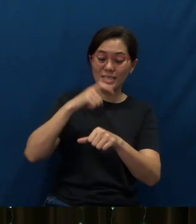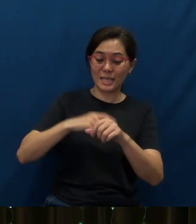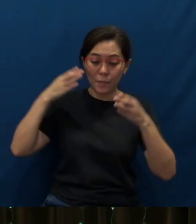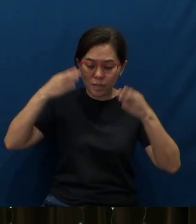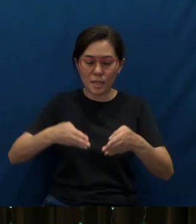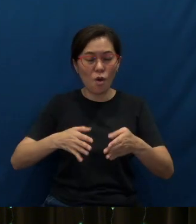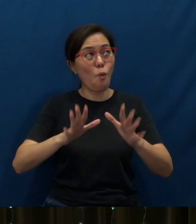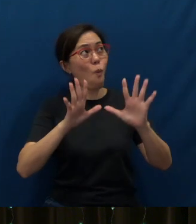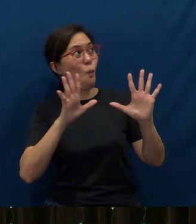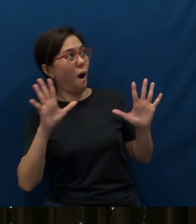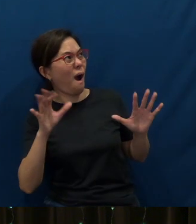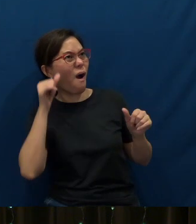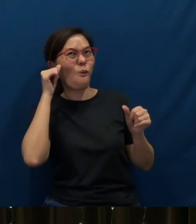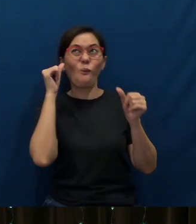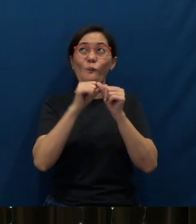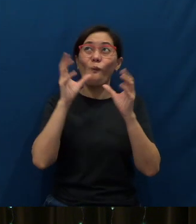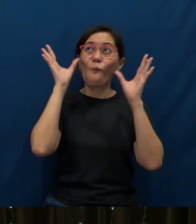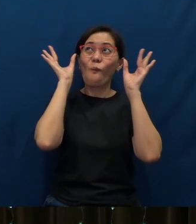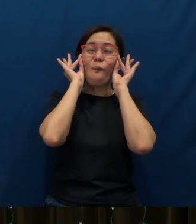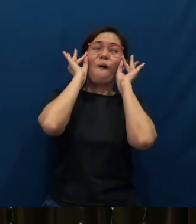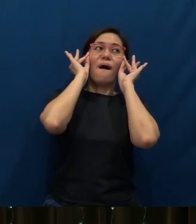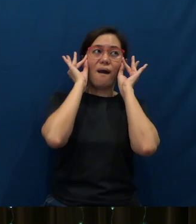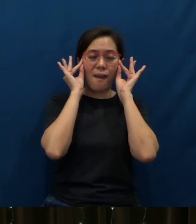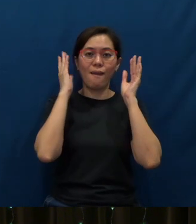it is an unforgettable experience, I can tell you.